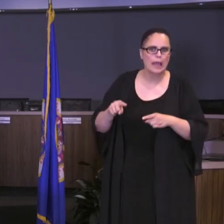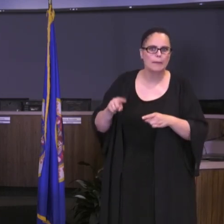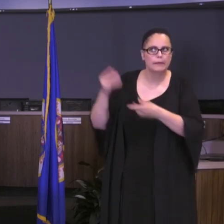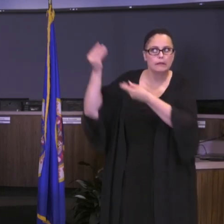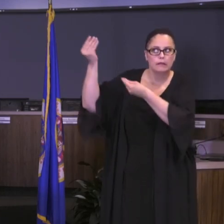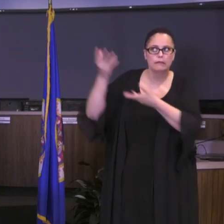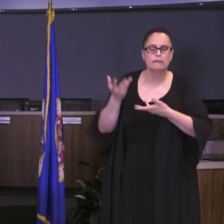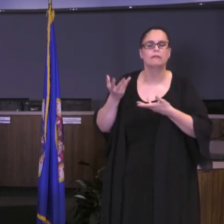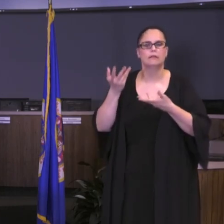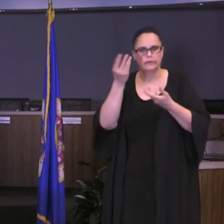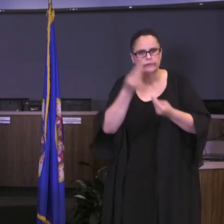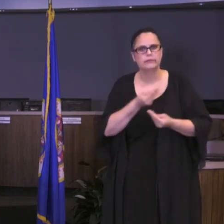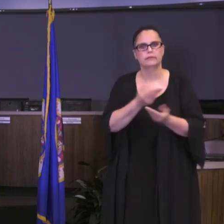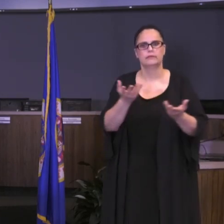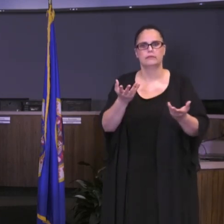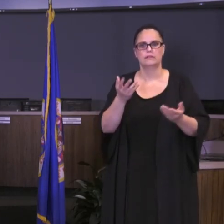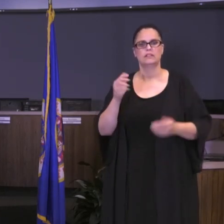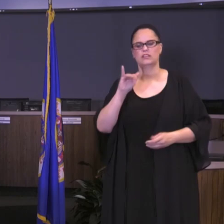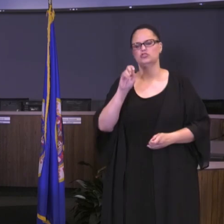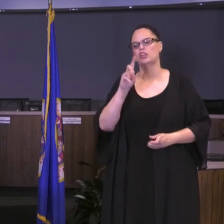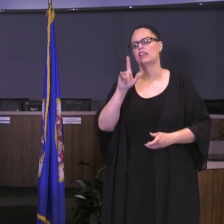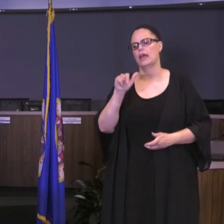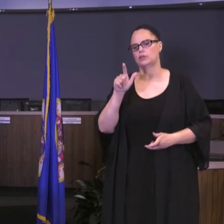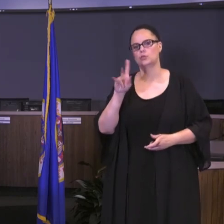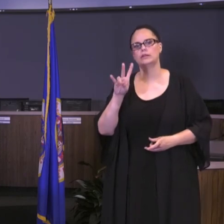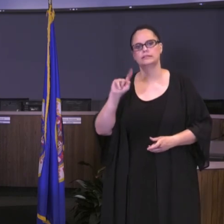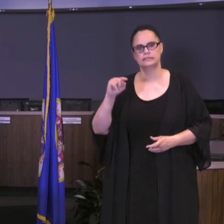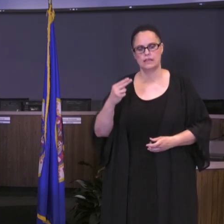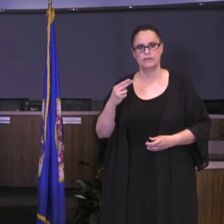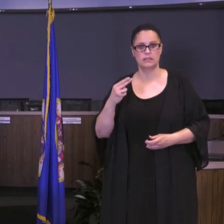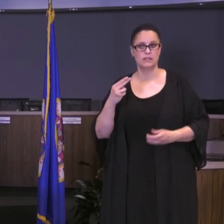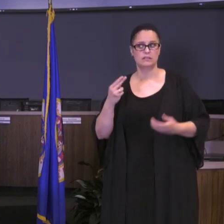27th. I know I can speak on behalf of many of my colleagues around the state.